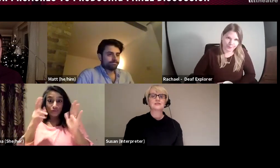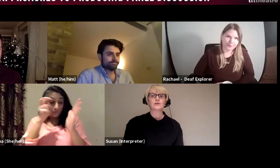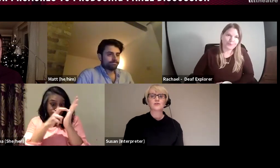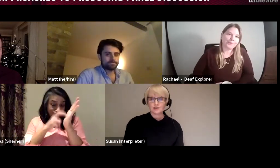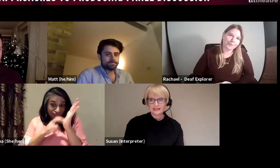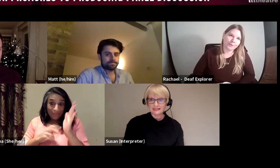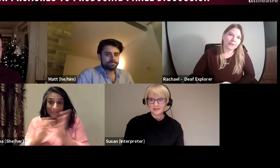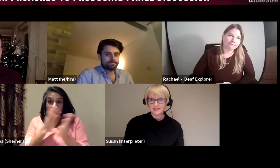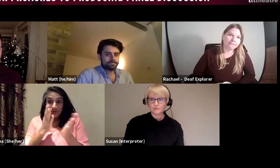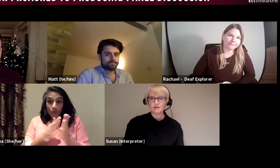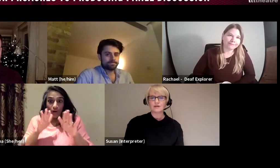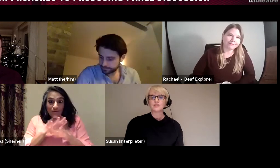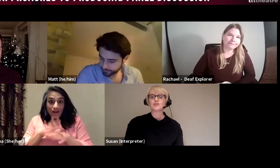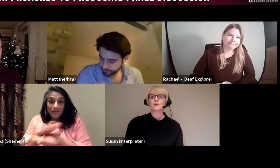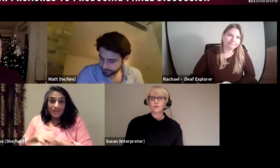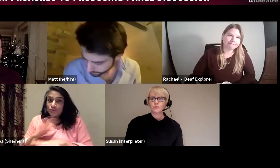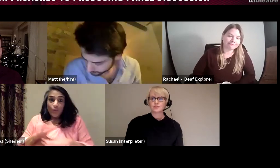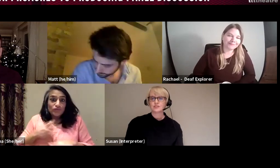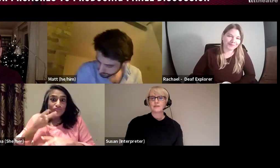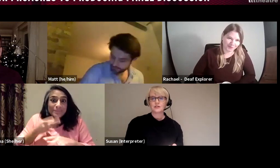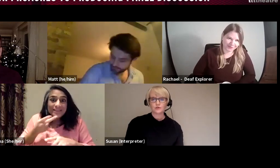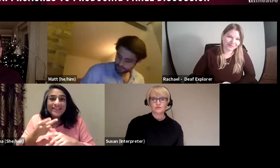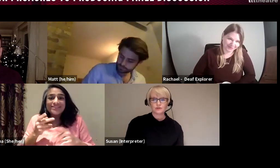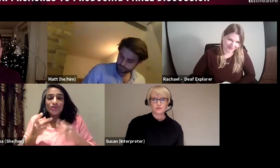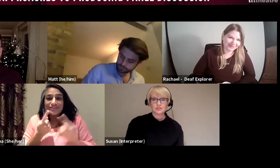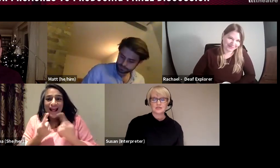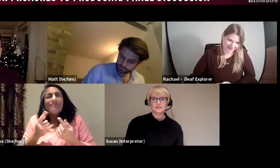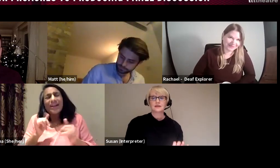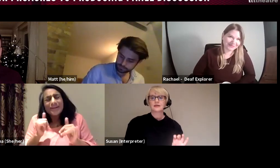you are juggling at the same time, it is so important to make a note of those things,